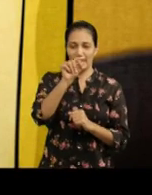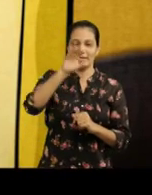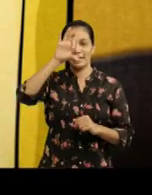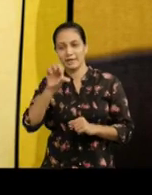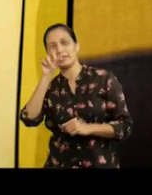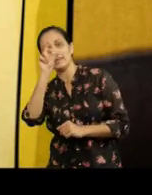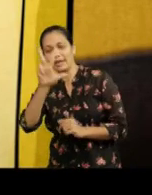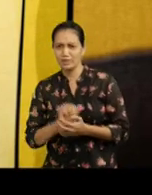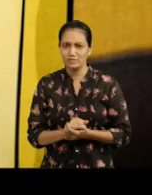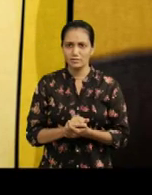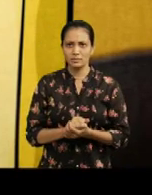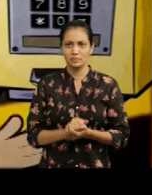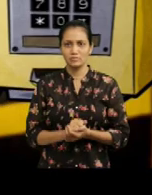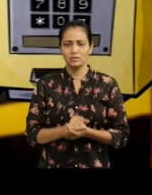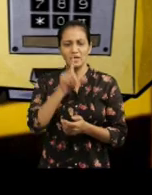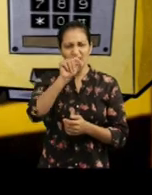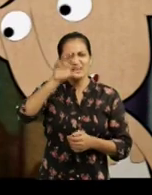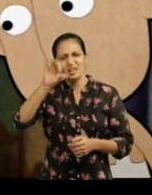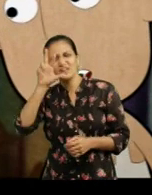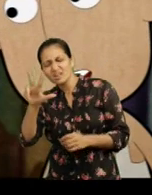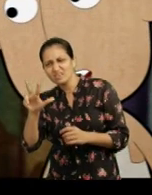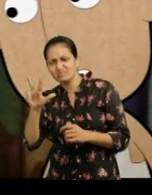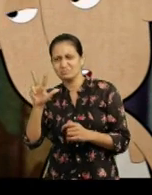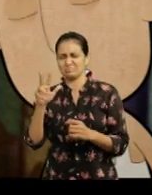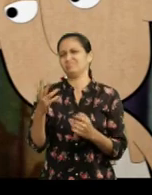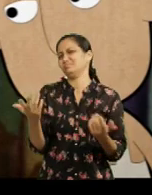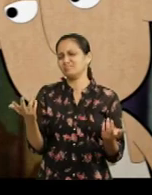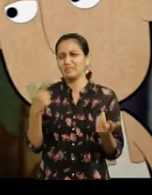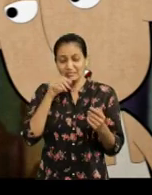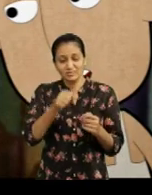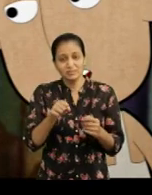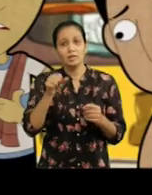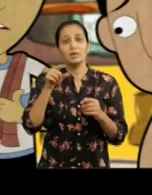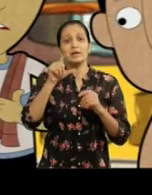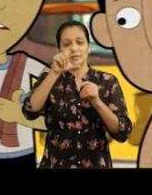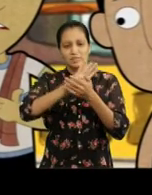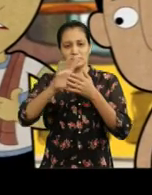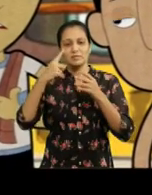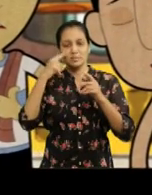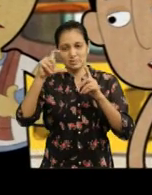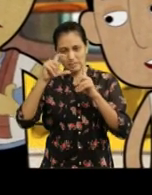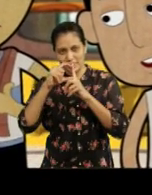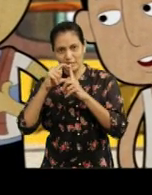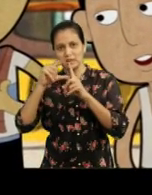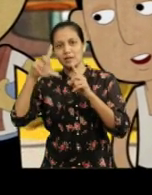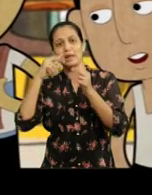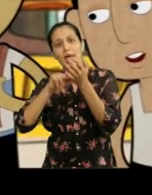Ten nine eight Ten nine eight? Yes, this is Childline’s number. Ten nine eight!